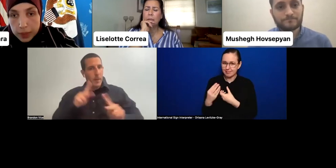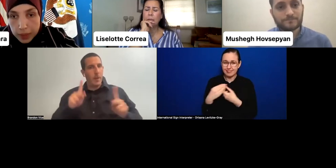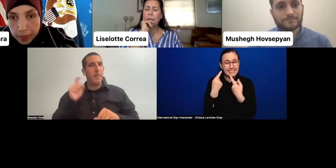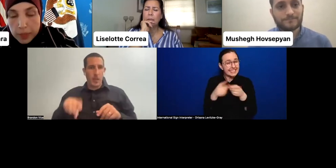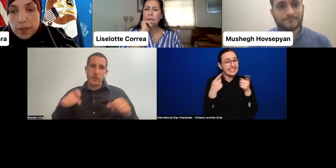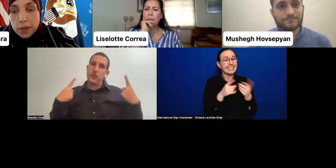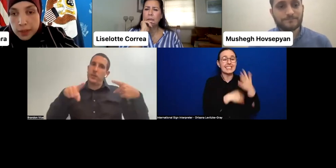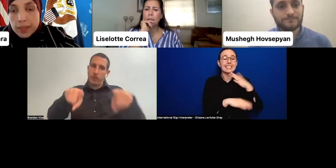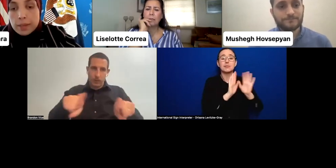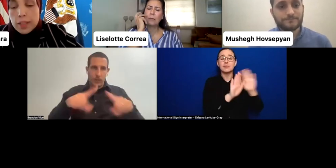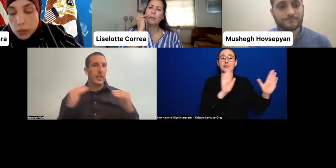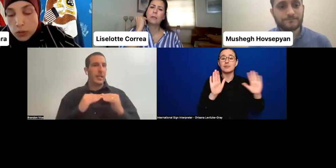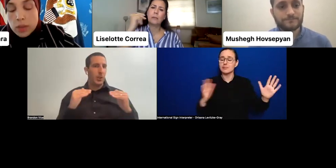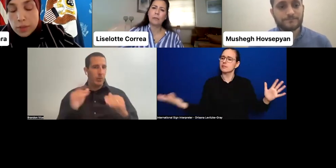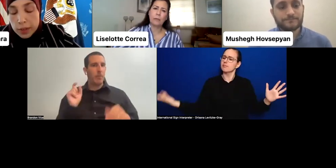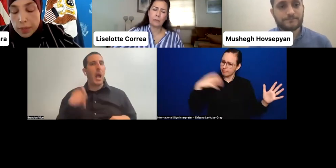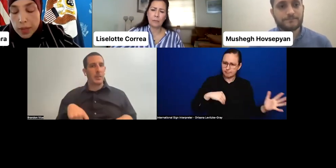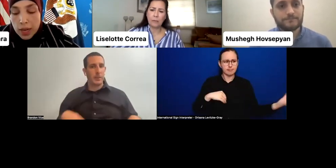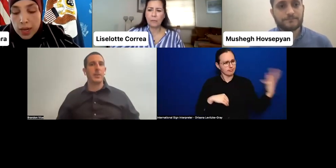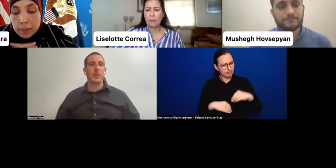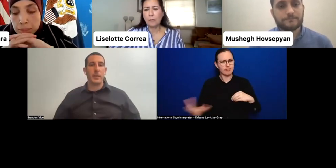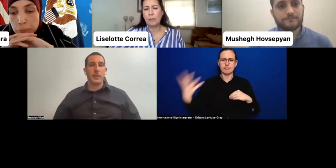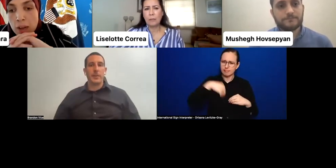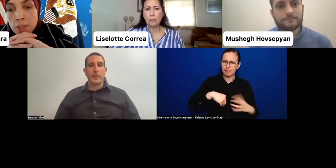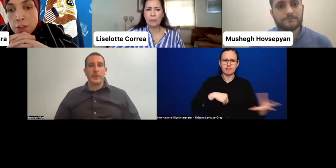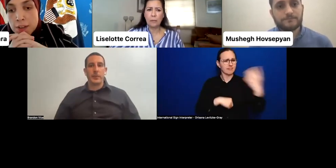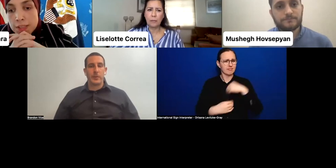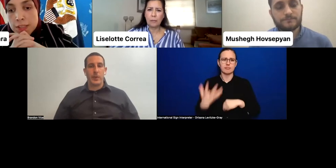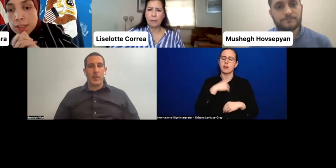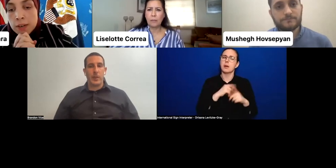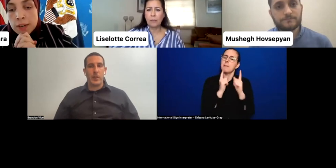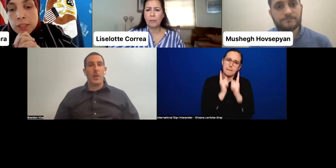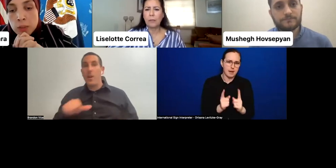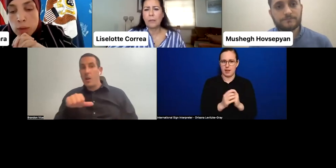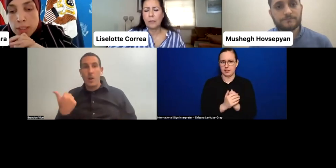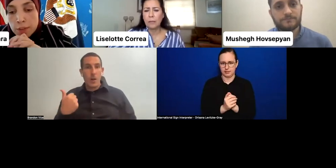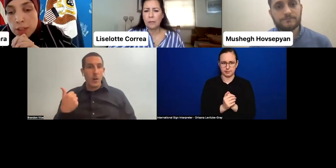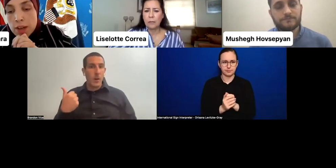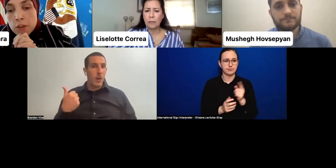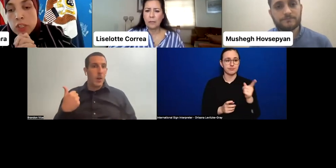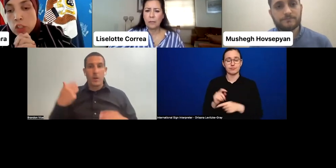Yep, definitely. That's-- definitely. Other thoughts around what difficult conversations